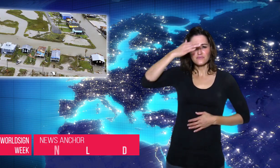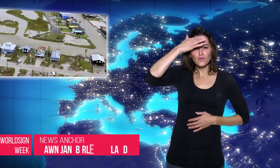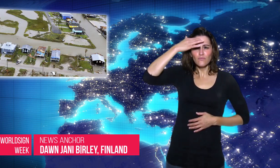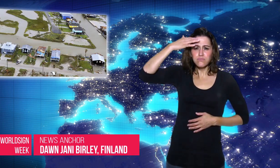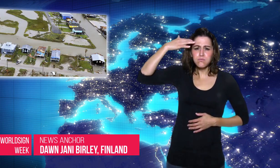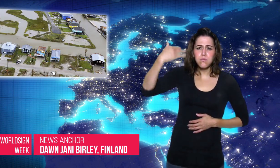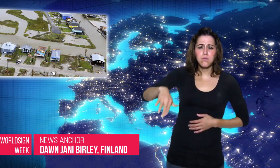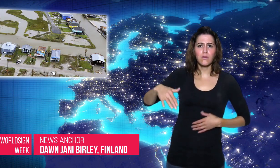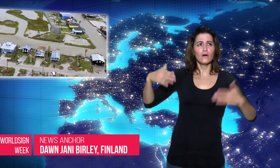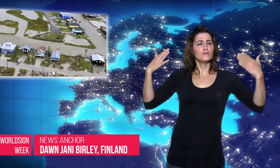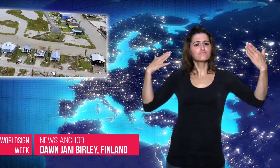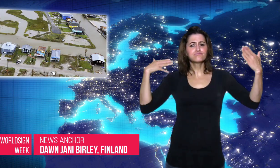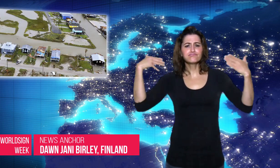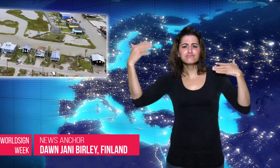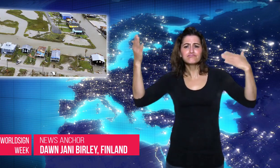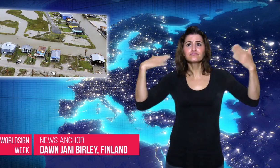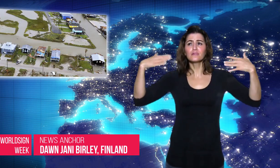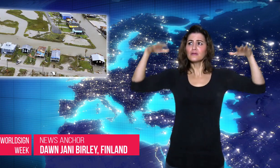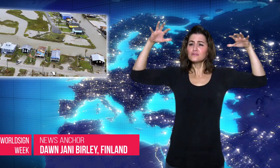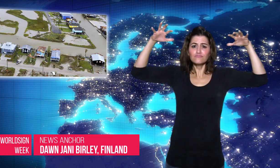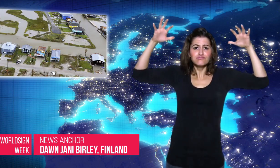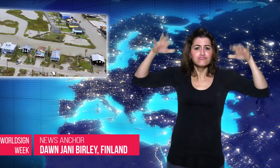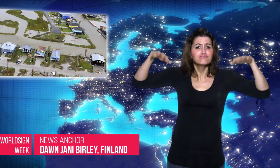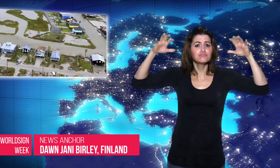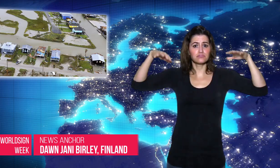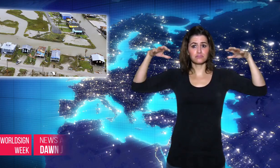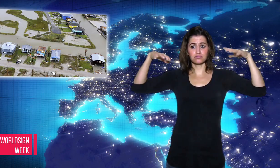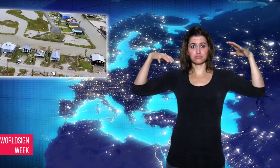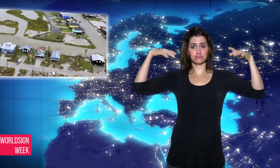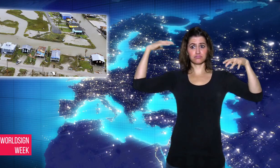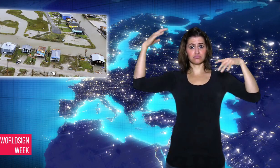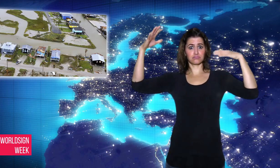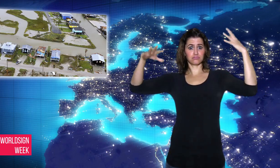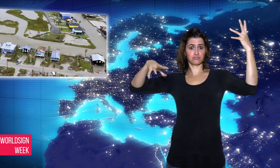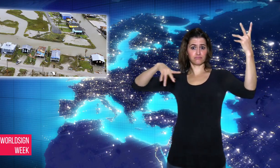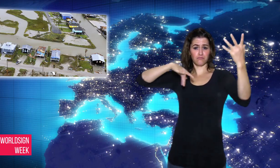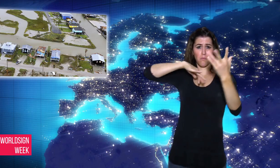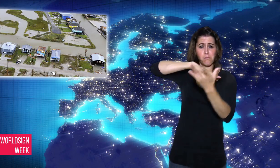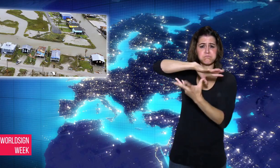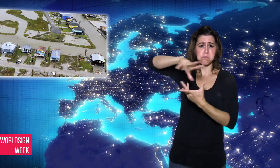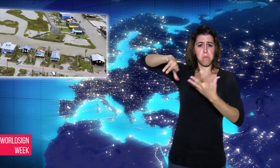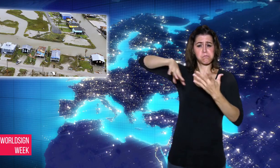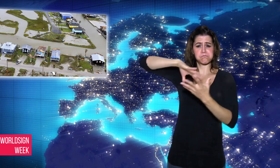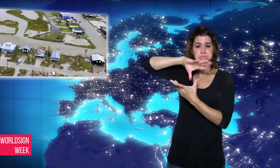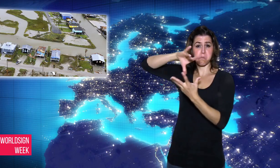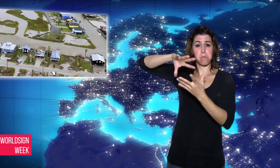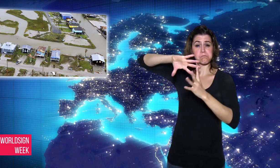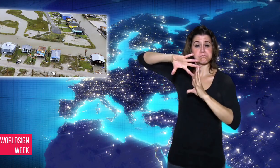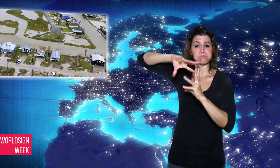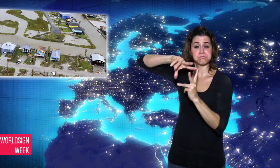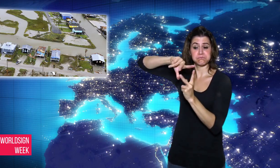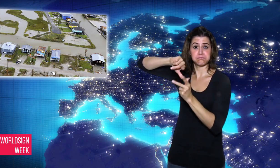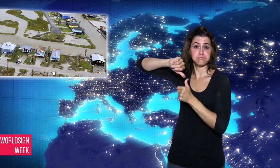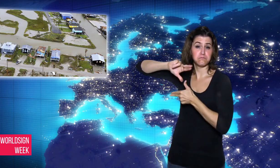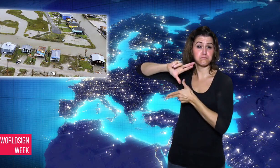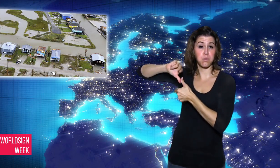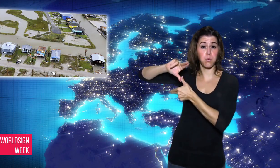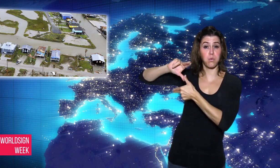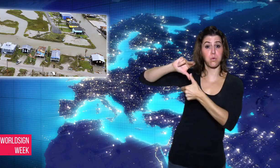Dawn: A tropical cyclone - Hurricane